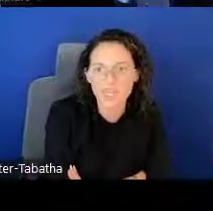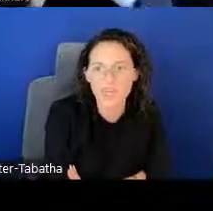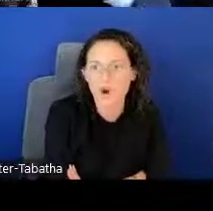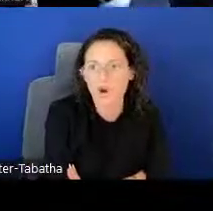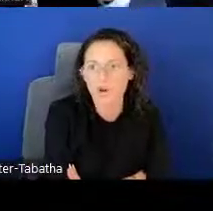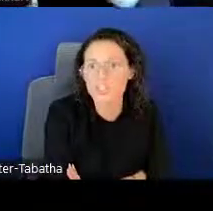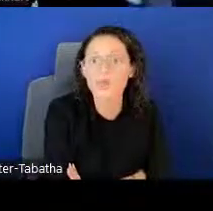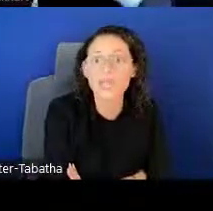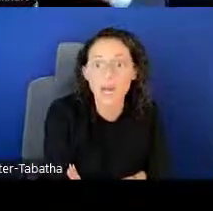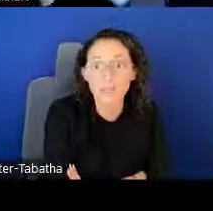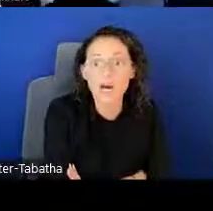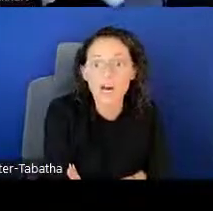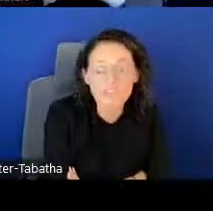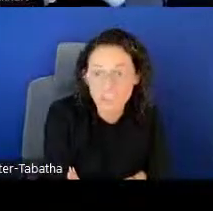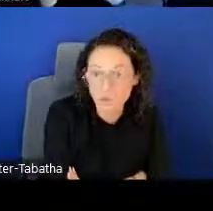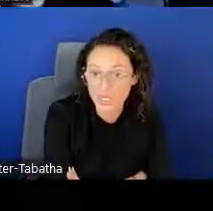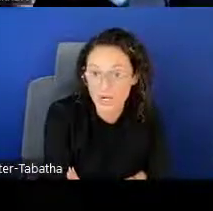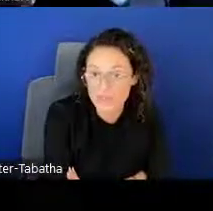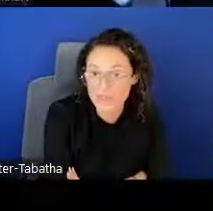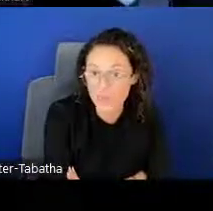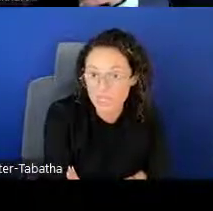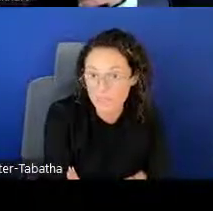that are doing above the 20 hours a week,